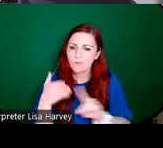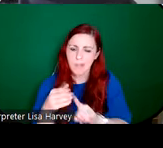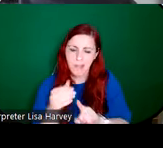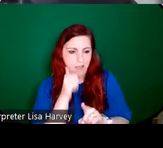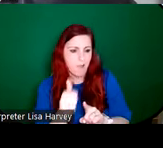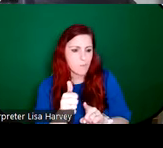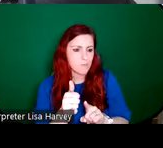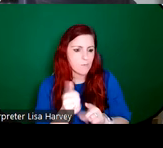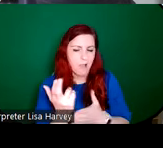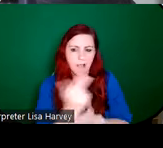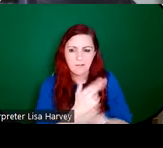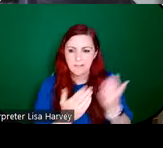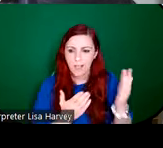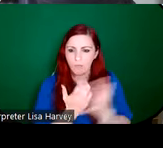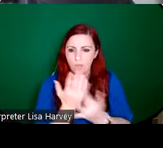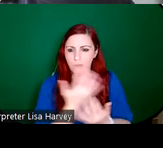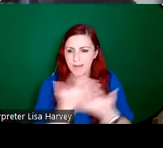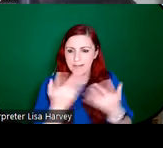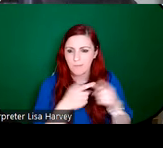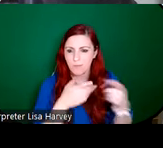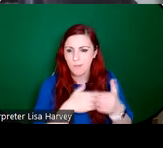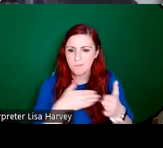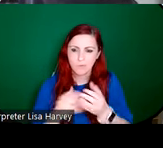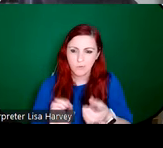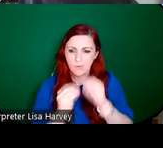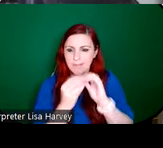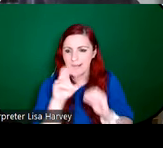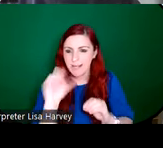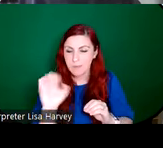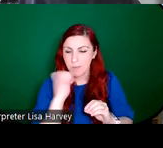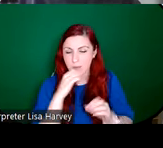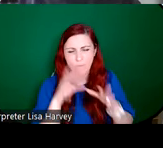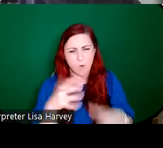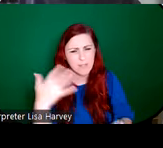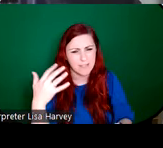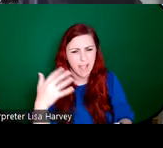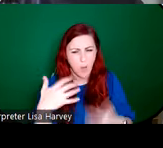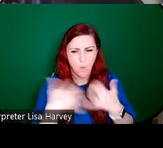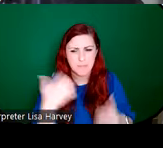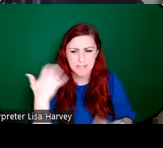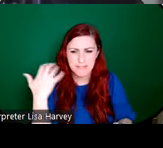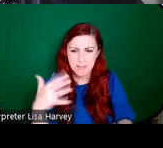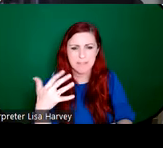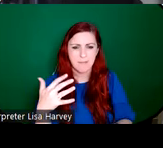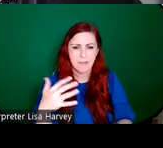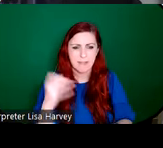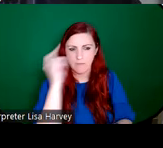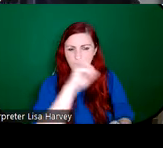obstacles to a career in stained glass, because obviously, the equipment was very expensive, and it was hard to kind of start up in this career on your own.